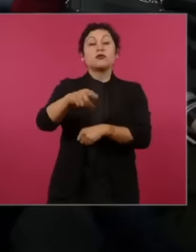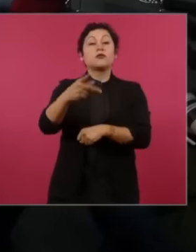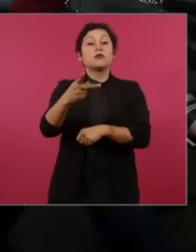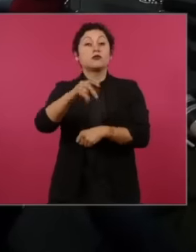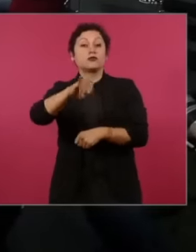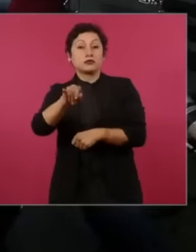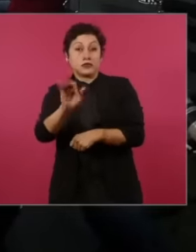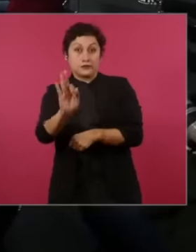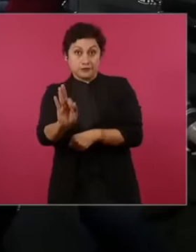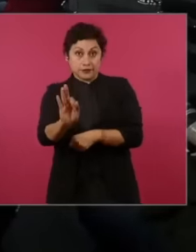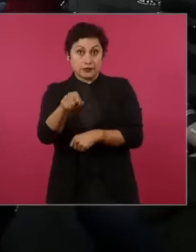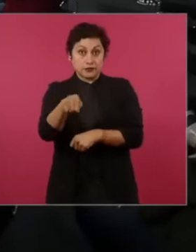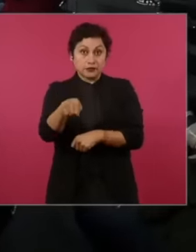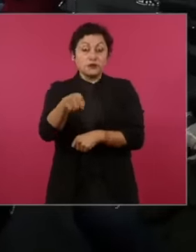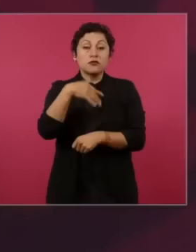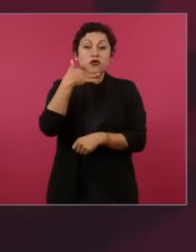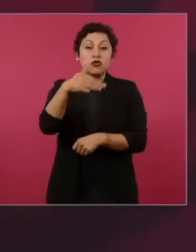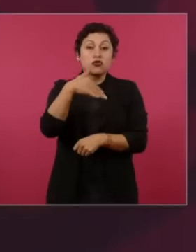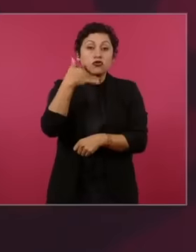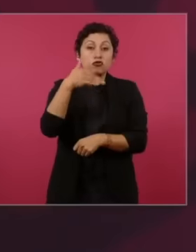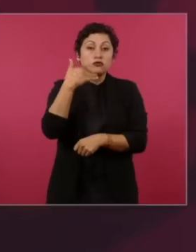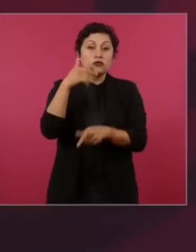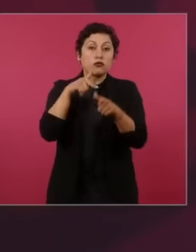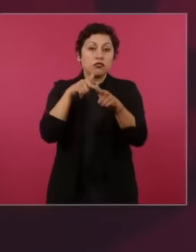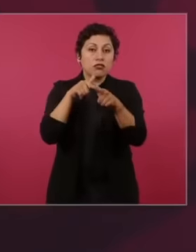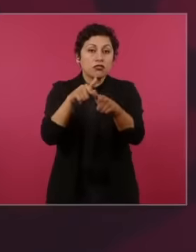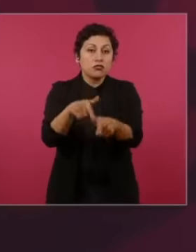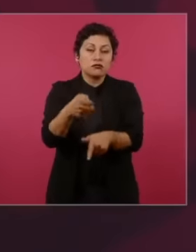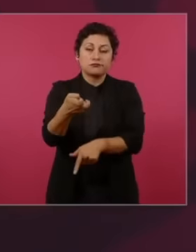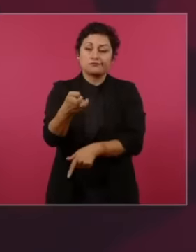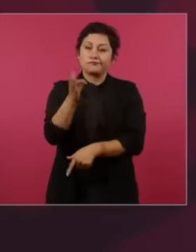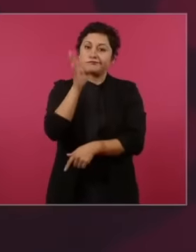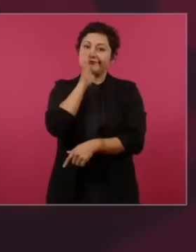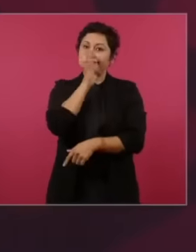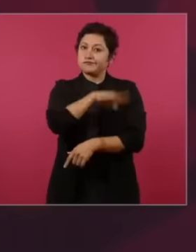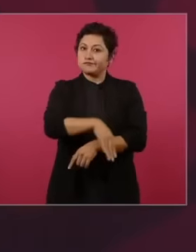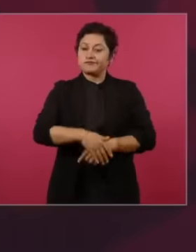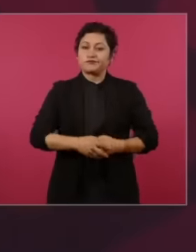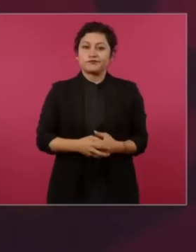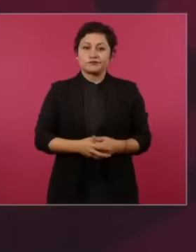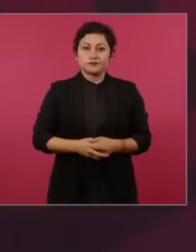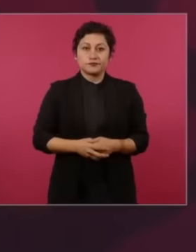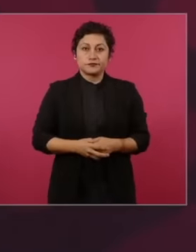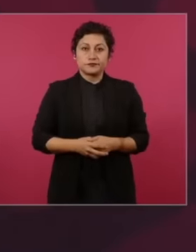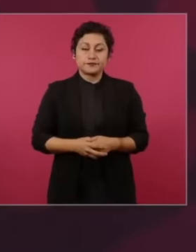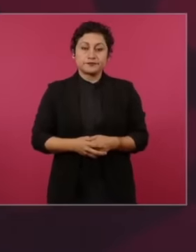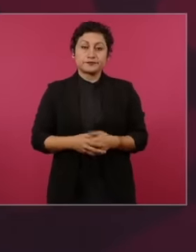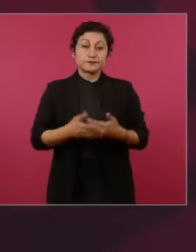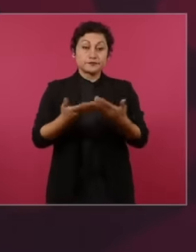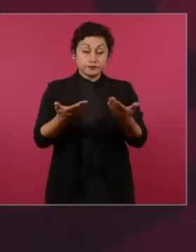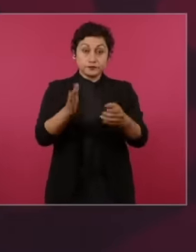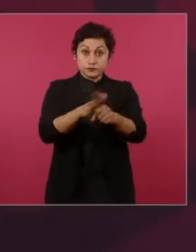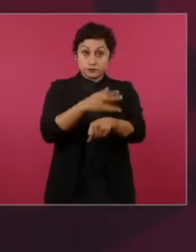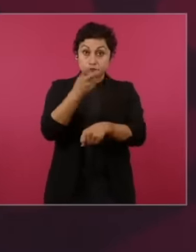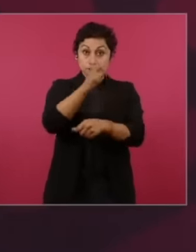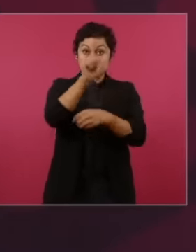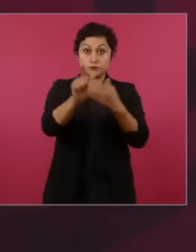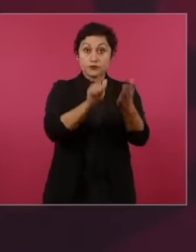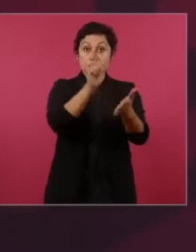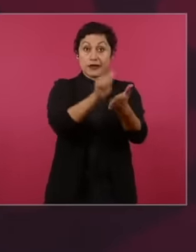corruption, that is what the reform seeks to cleanse